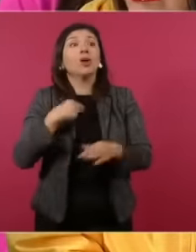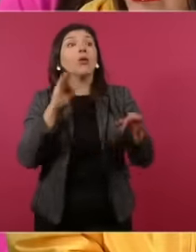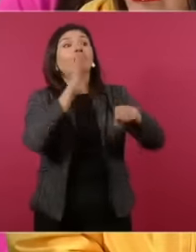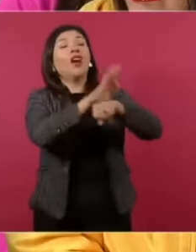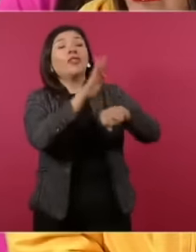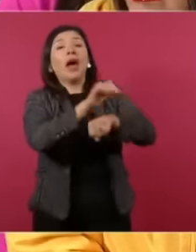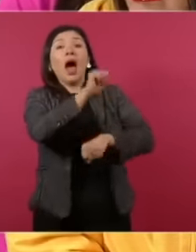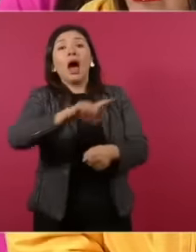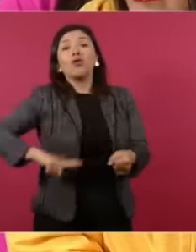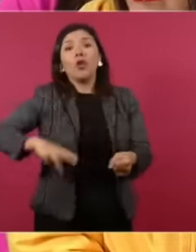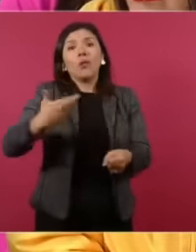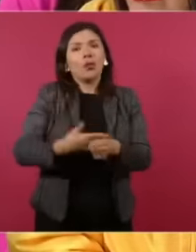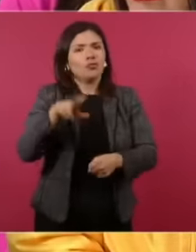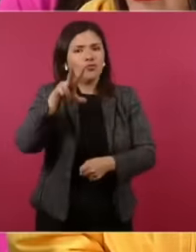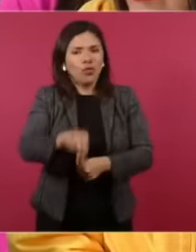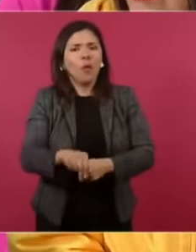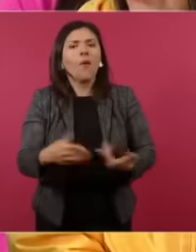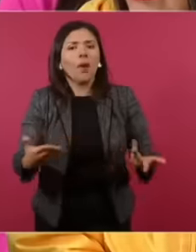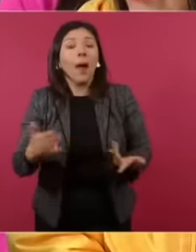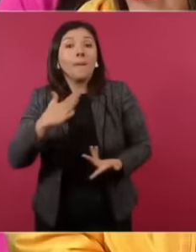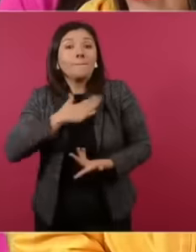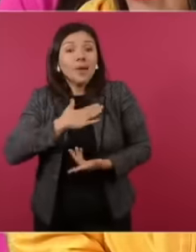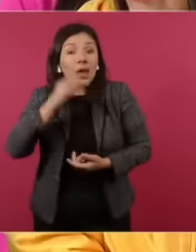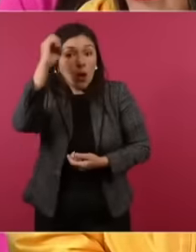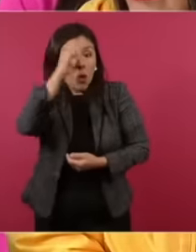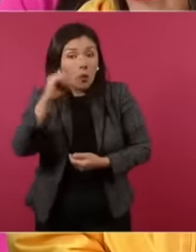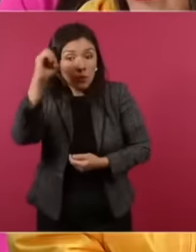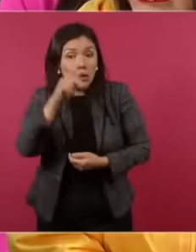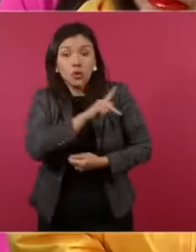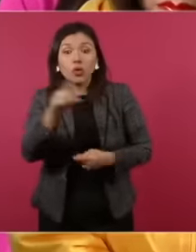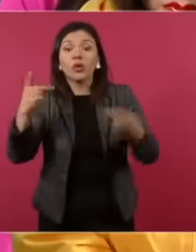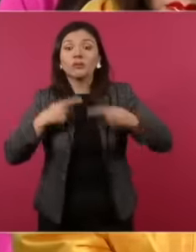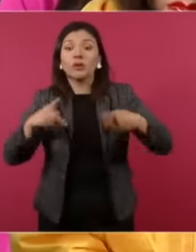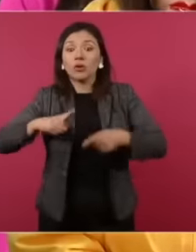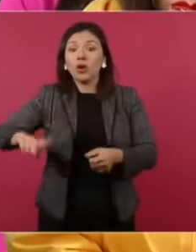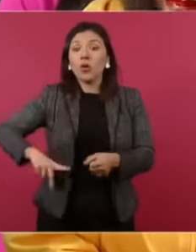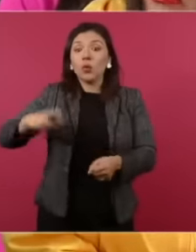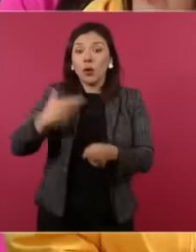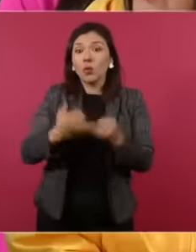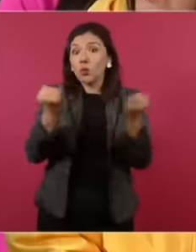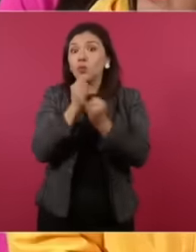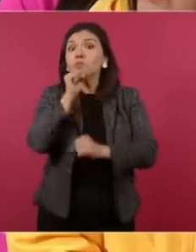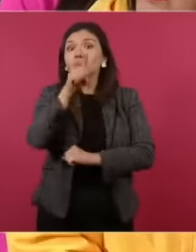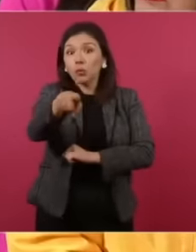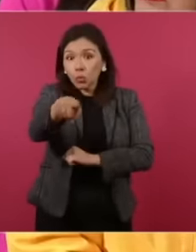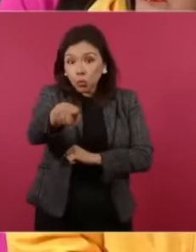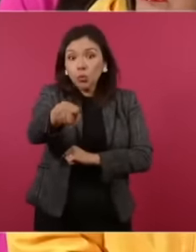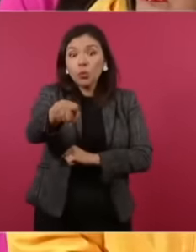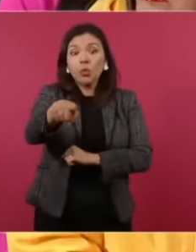turn, in my opinion, all the rulers, including you, and you allow it, it is eh, that